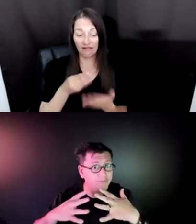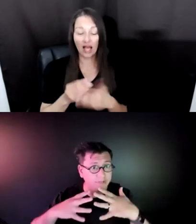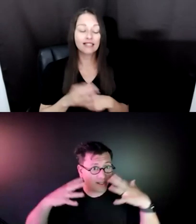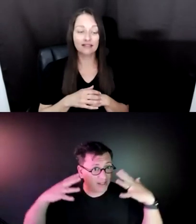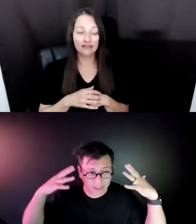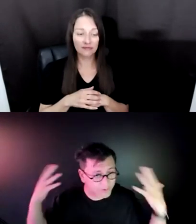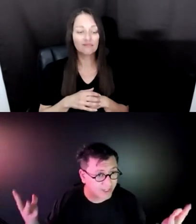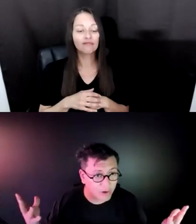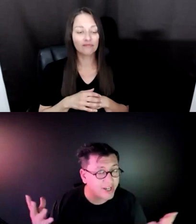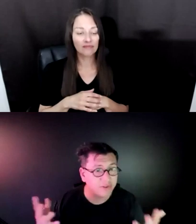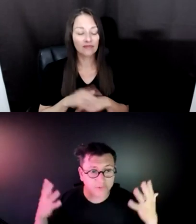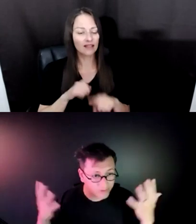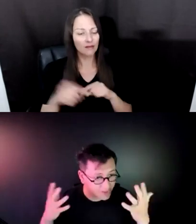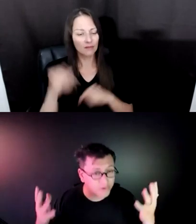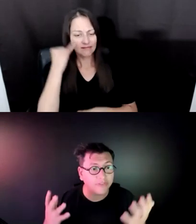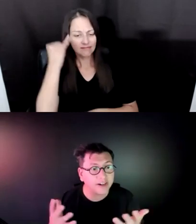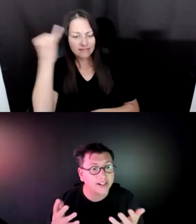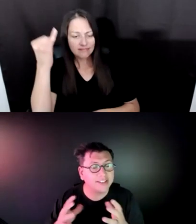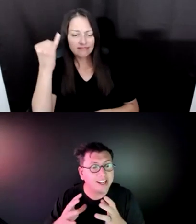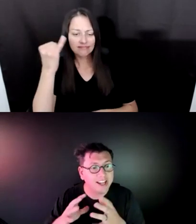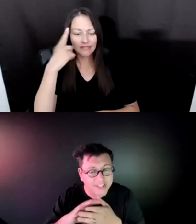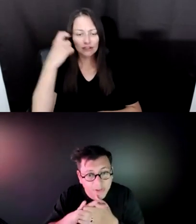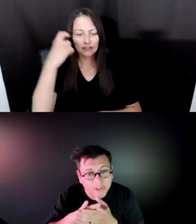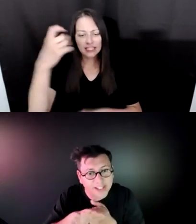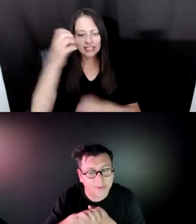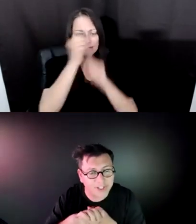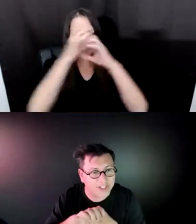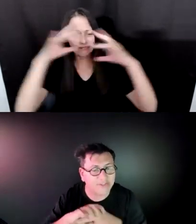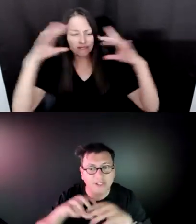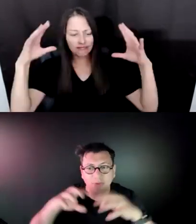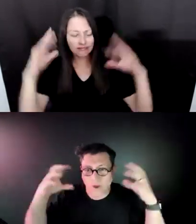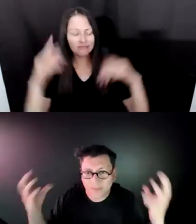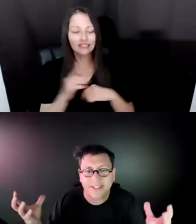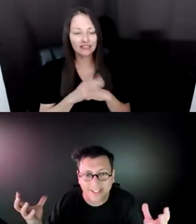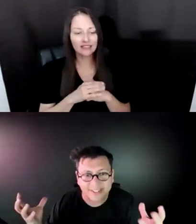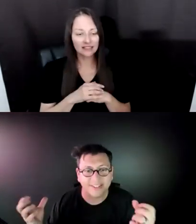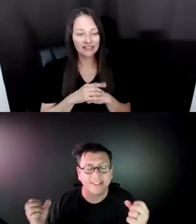A CONCEPT, CONTEXT, OR DISCOURSE OF ART IS ACTUALLY VERY APPRECIATED IF IT'S WELL PRESENTED.